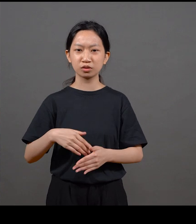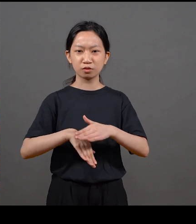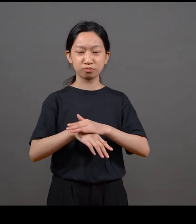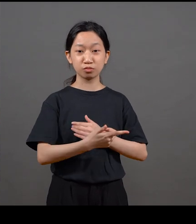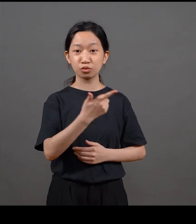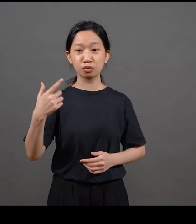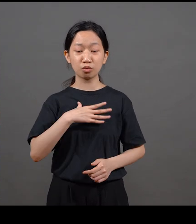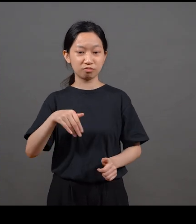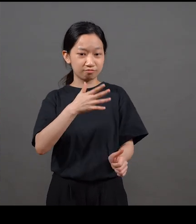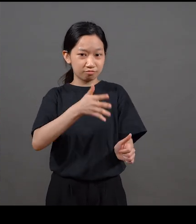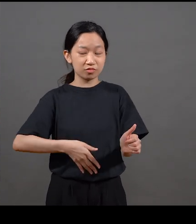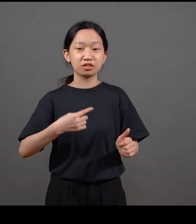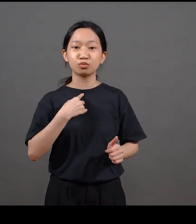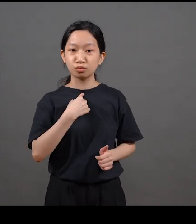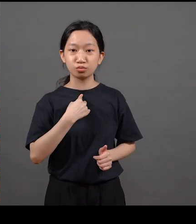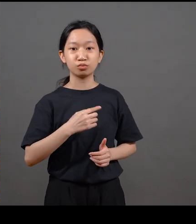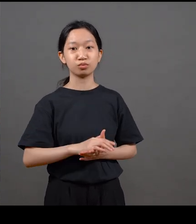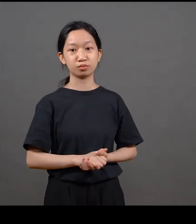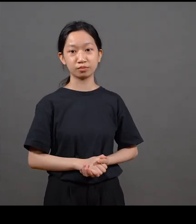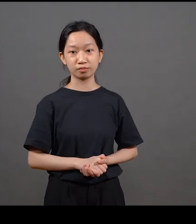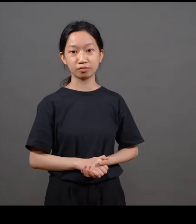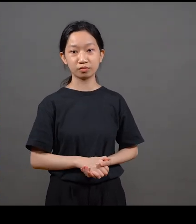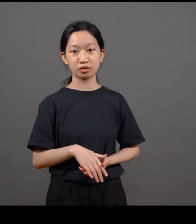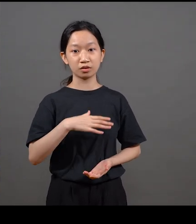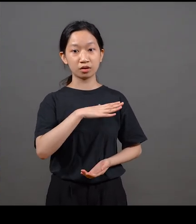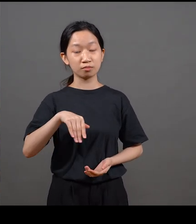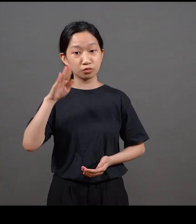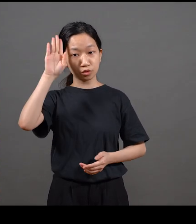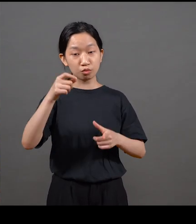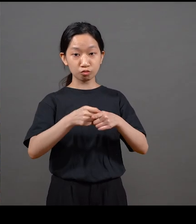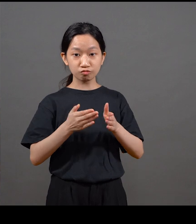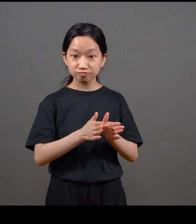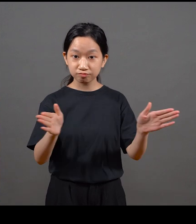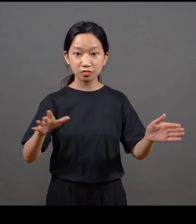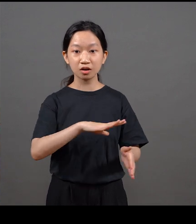You know, so these archives will be open for the public to be able to kind of dig up and discover more stories